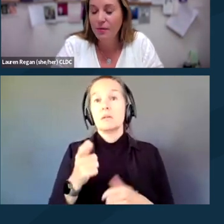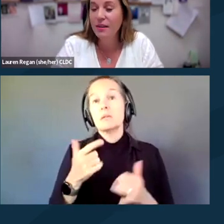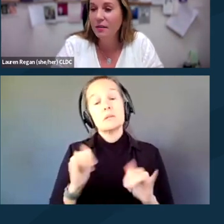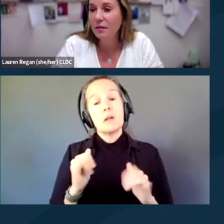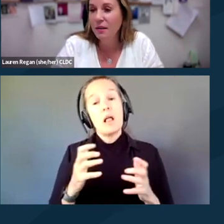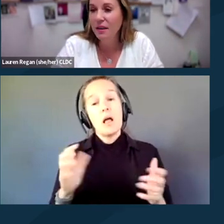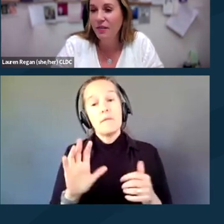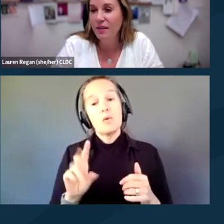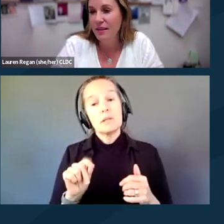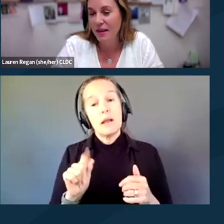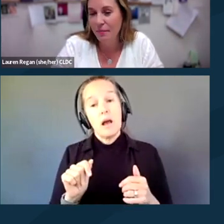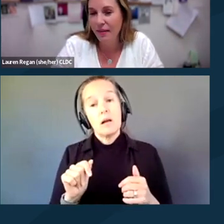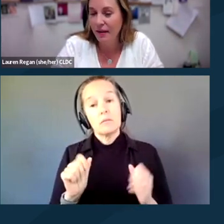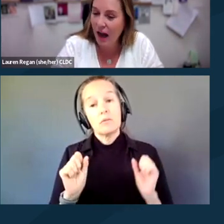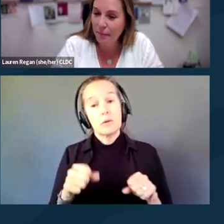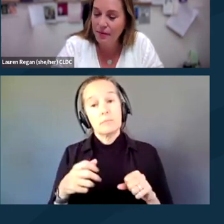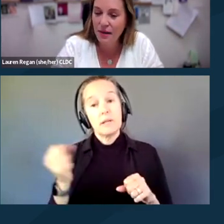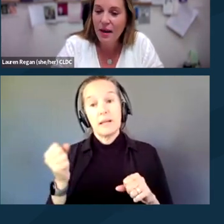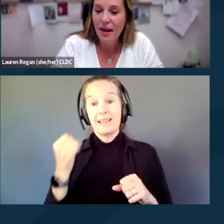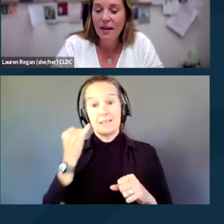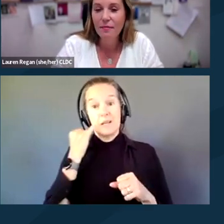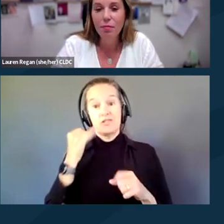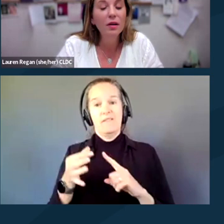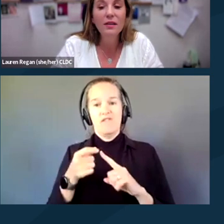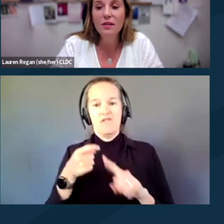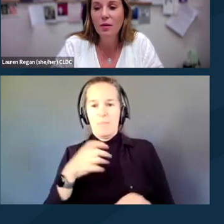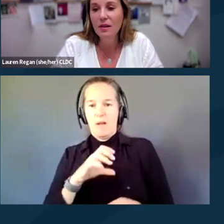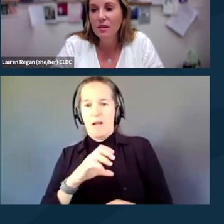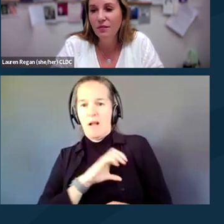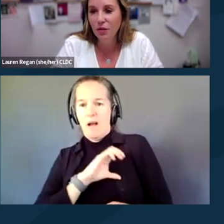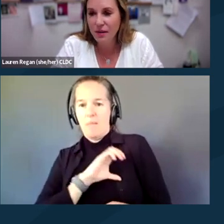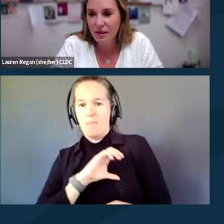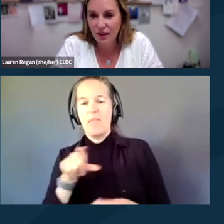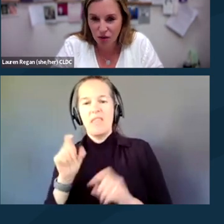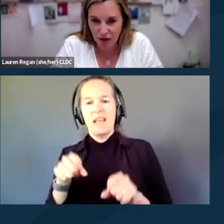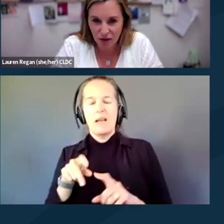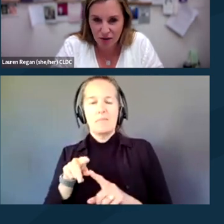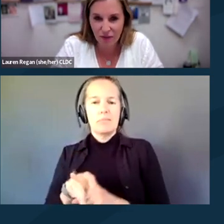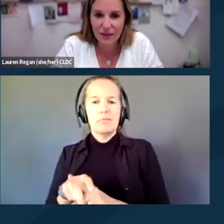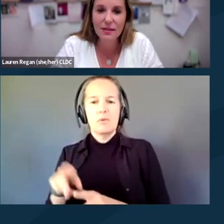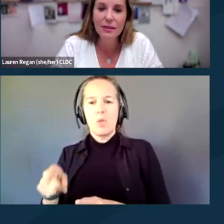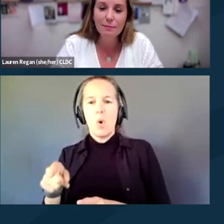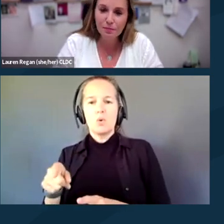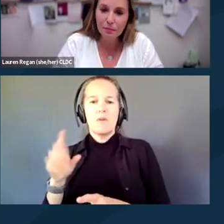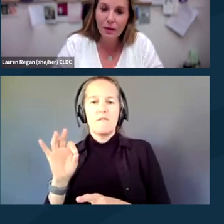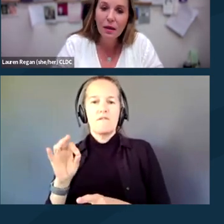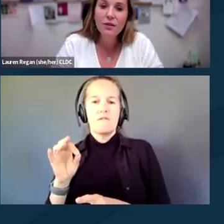particularly if it is taken by the cops and plugged into one of these forensic extraction devices.